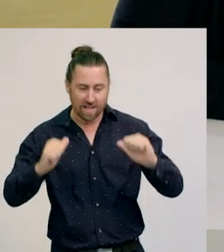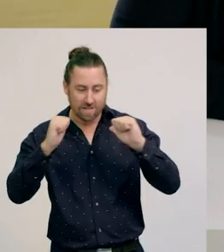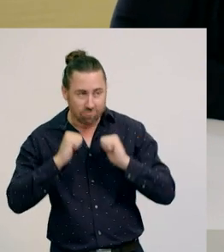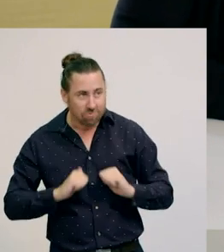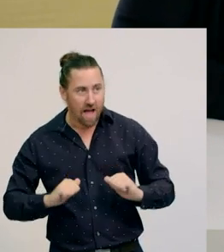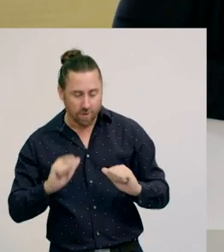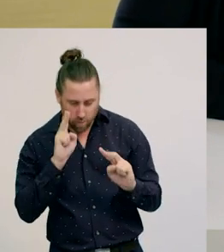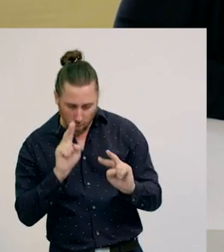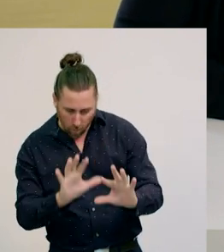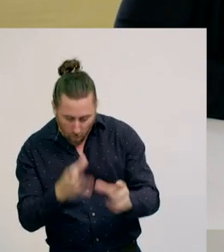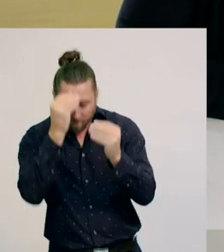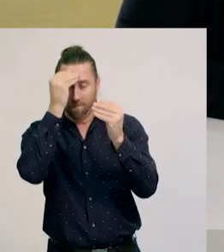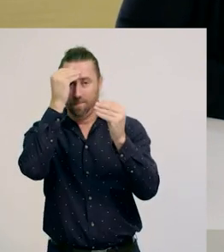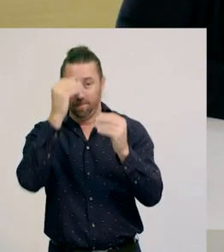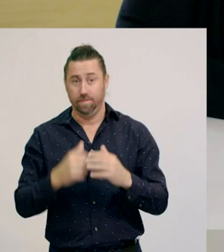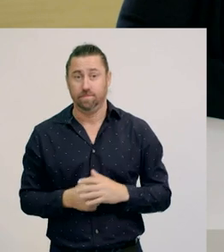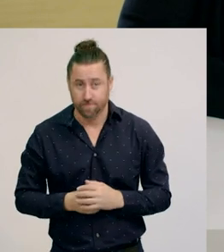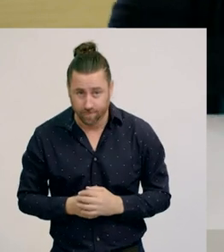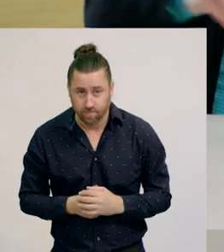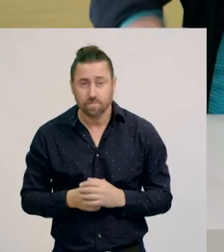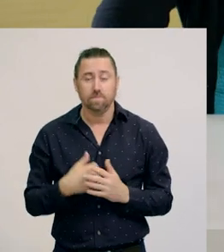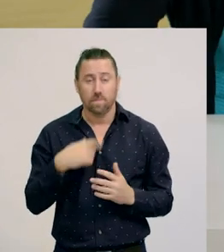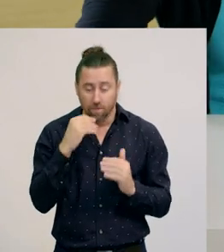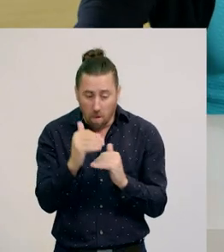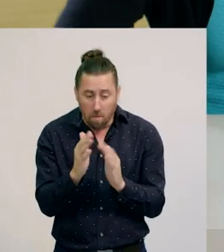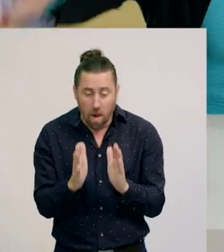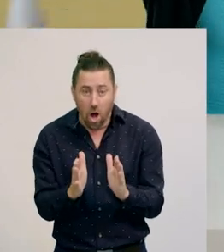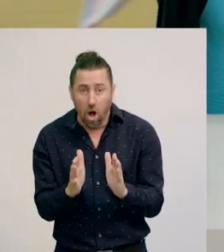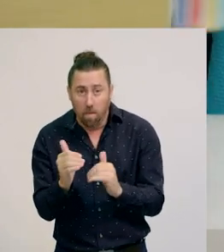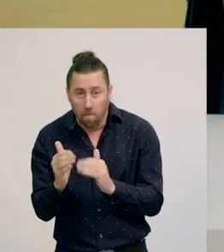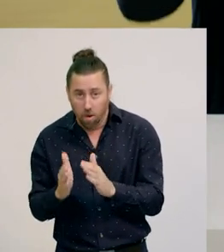In this activity, I will hide some blocks under this cloth.